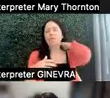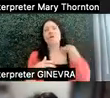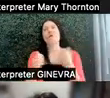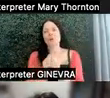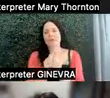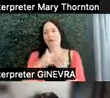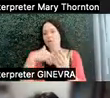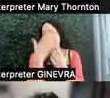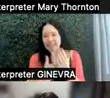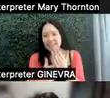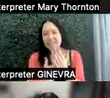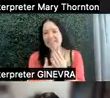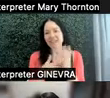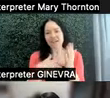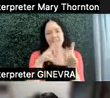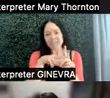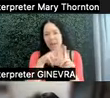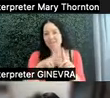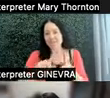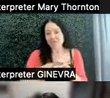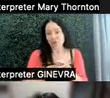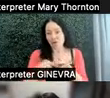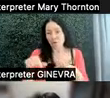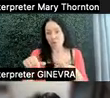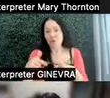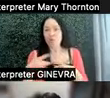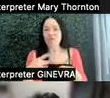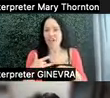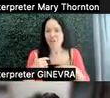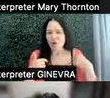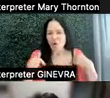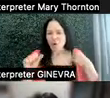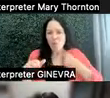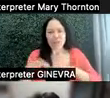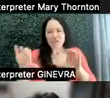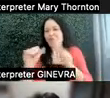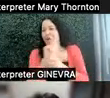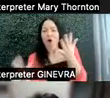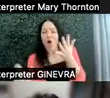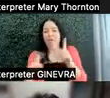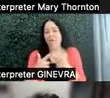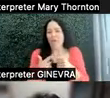at the beginning of the quarter, we feel like we can do it all, and then lose track as we go.